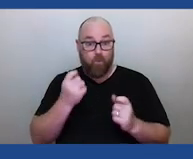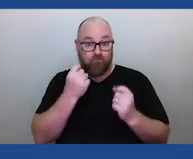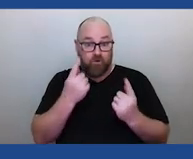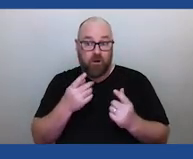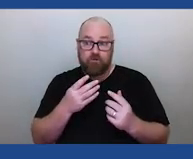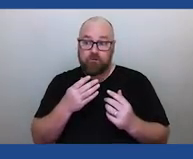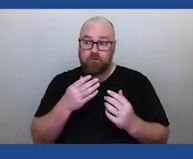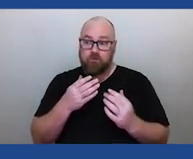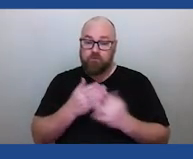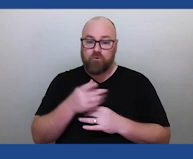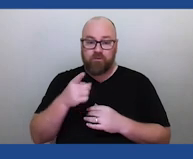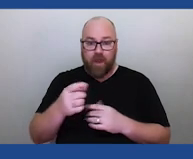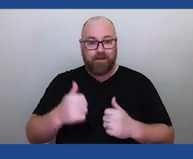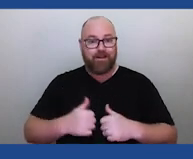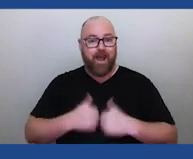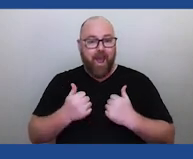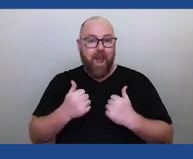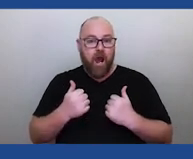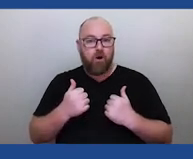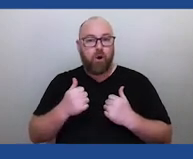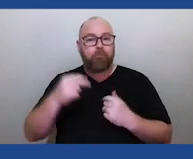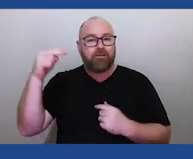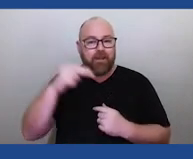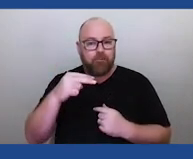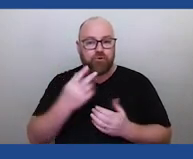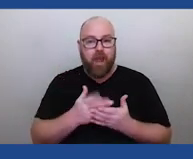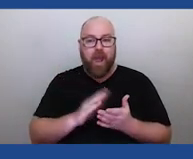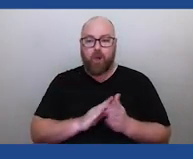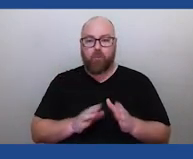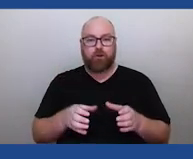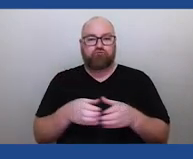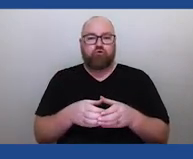is that it's our perception of the way that we grouped things together to make patterns